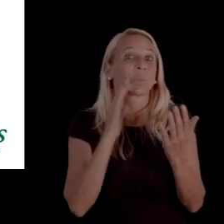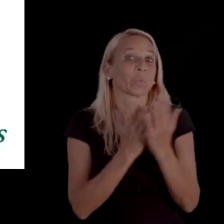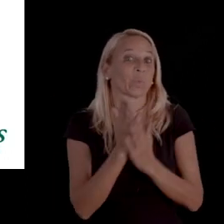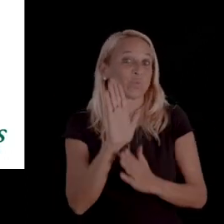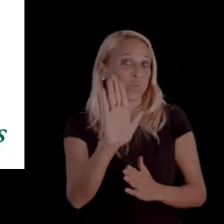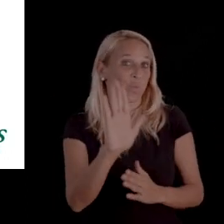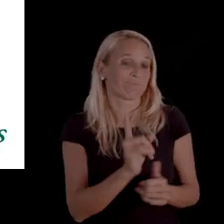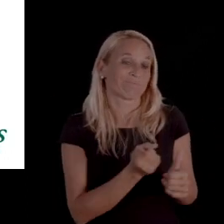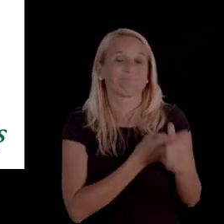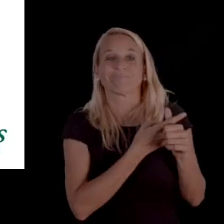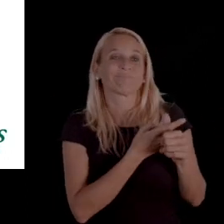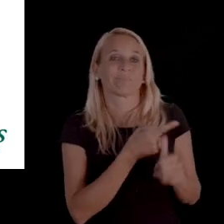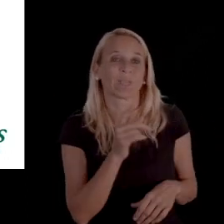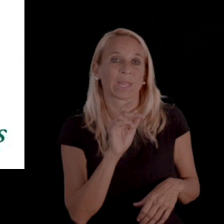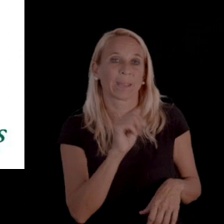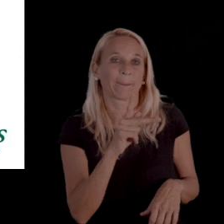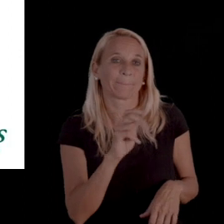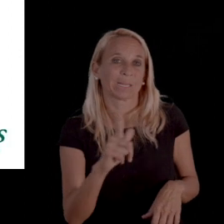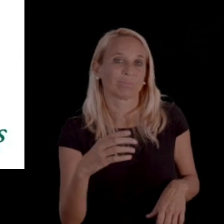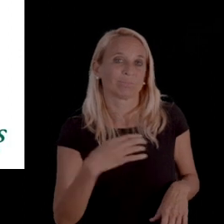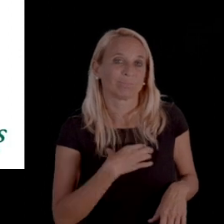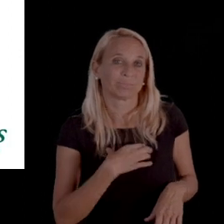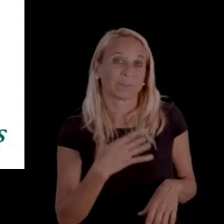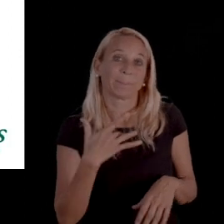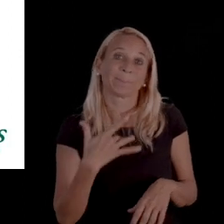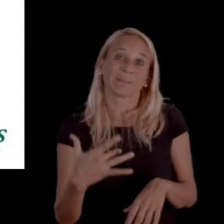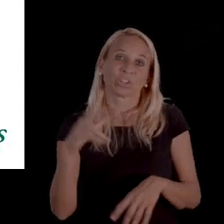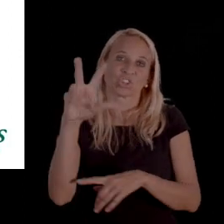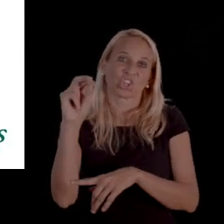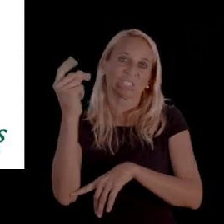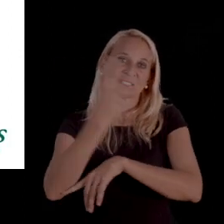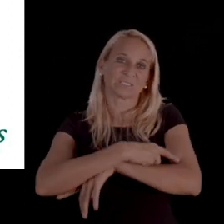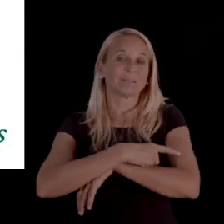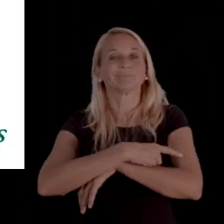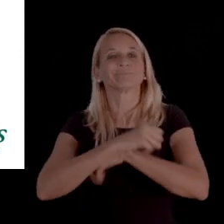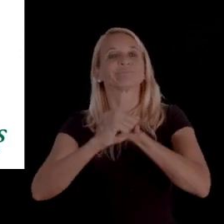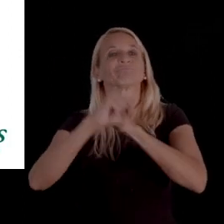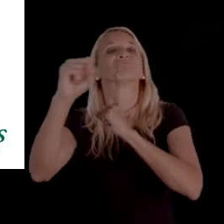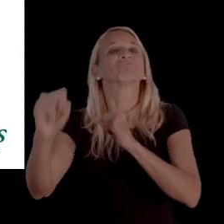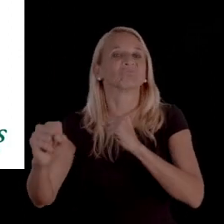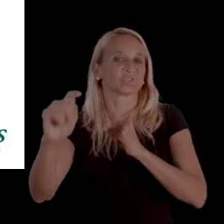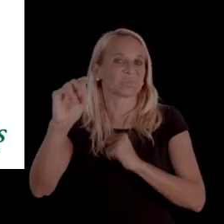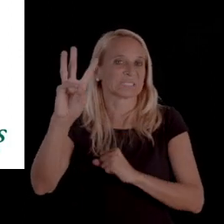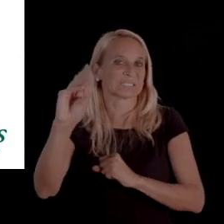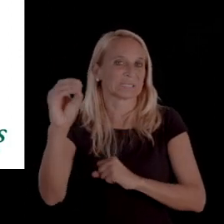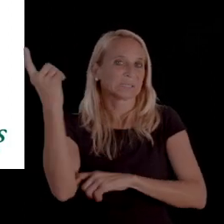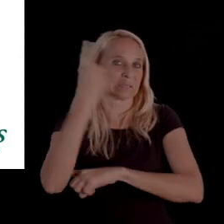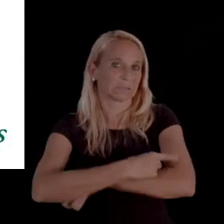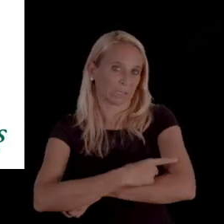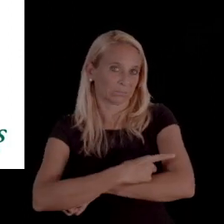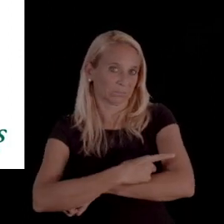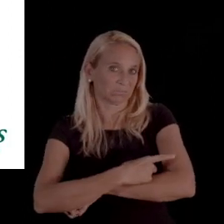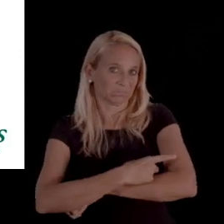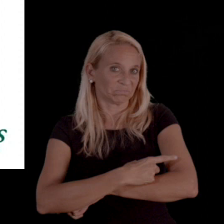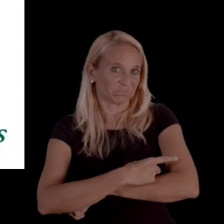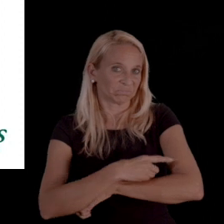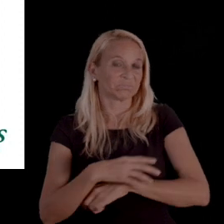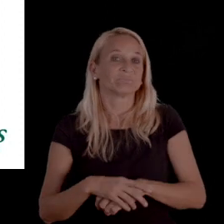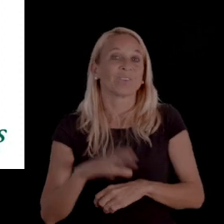or your initial appeal. Typically, it was 30 days, that had been extended to 60 days.